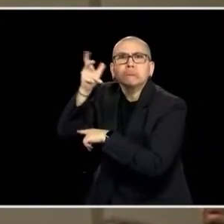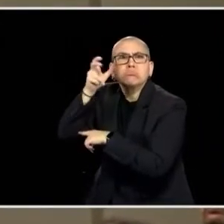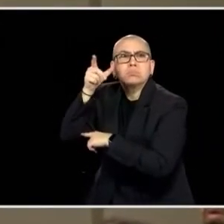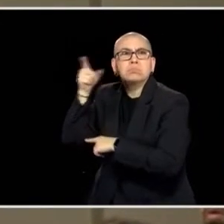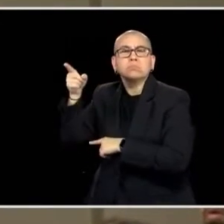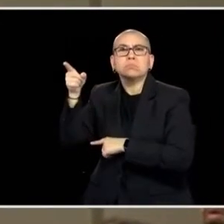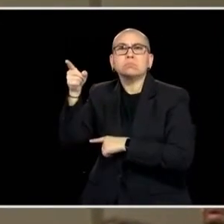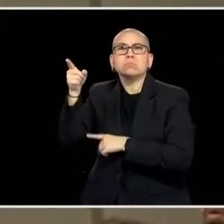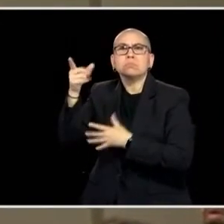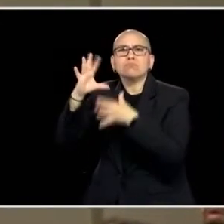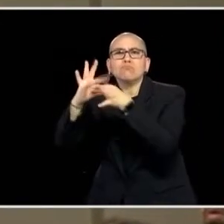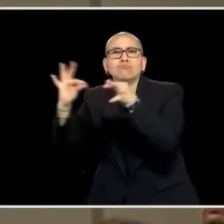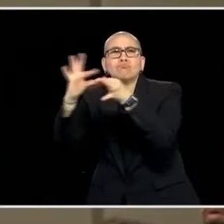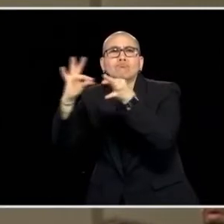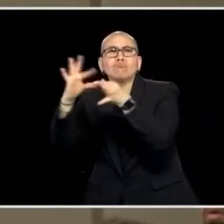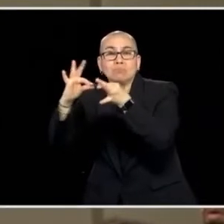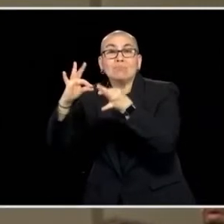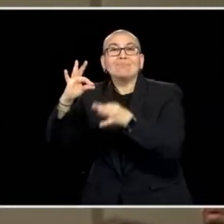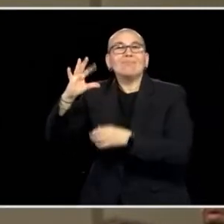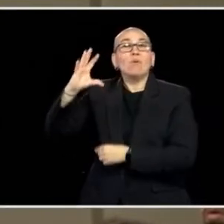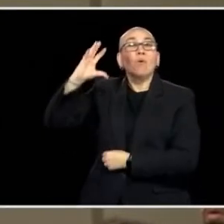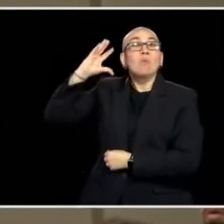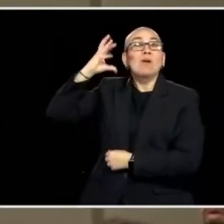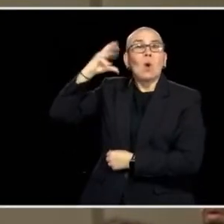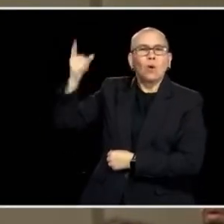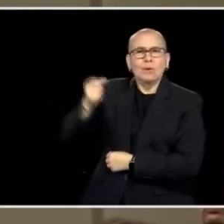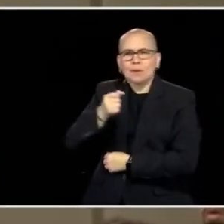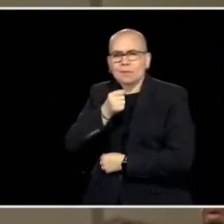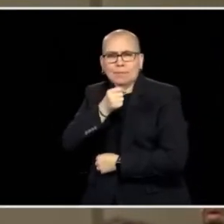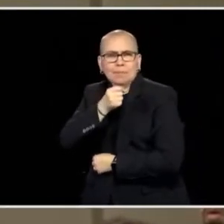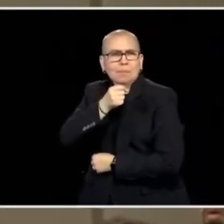AND I WANT TO SAY, SHE LEGAL TAKE SPENT THE FIRST YEAR ON THE RADIO TELLING PEOPLE NOT